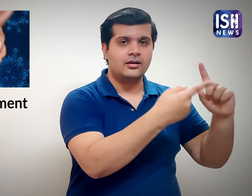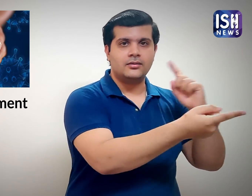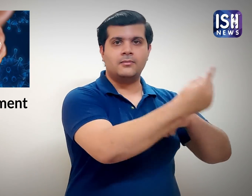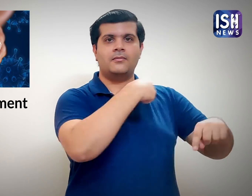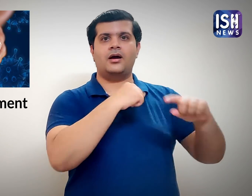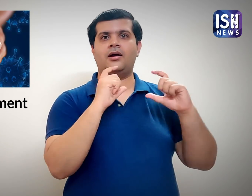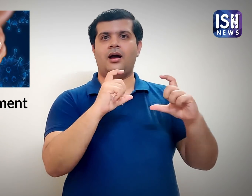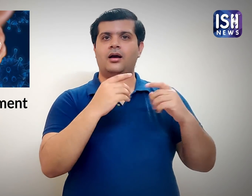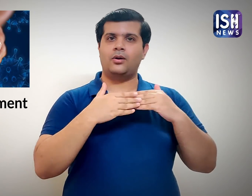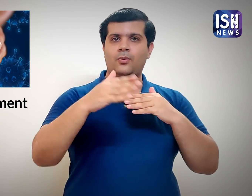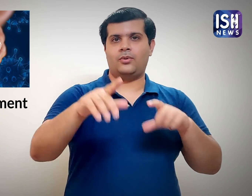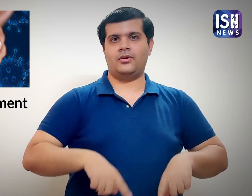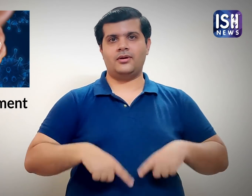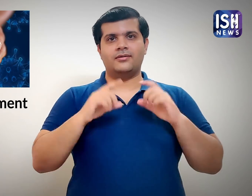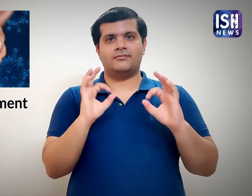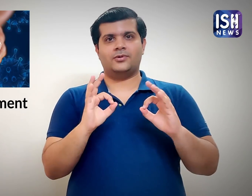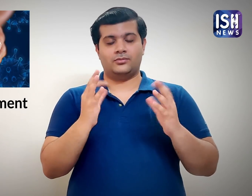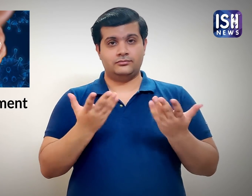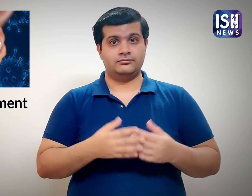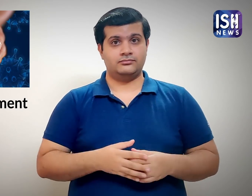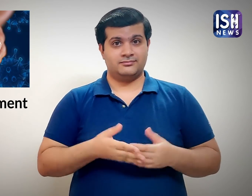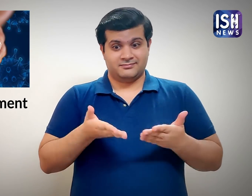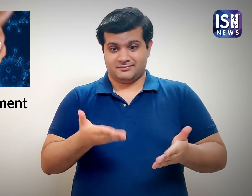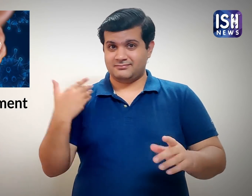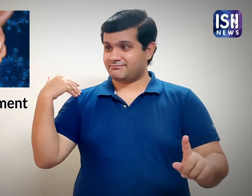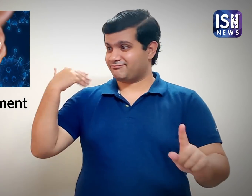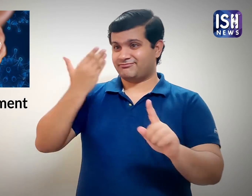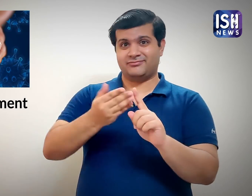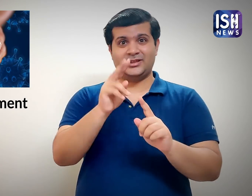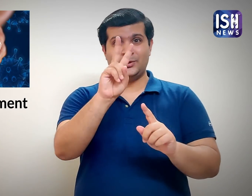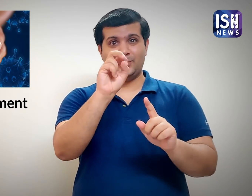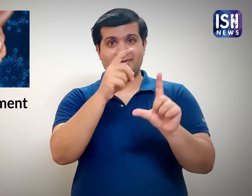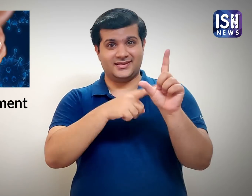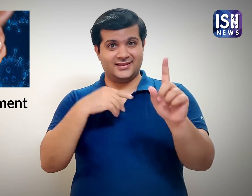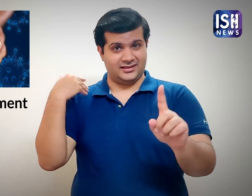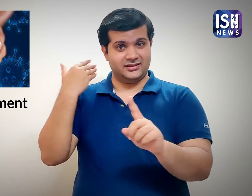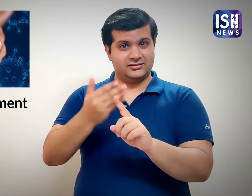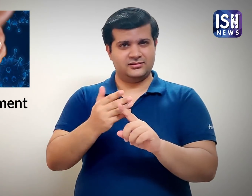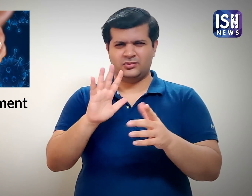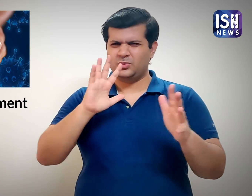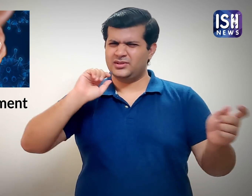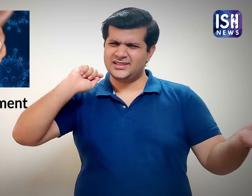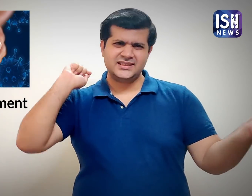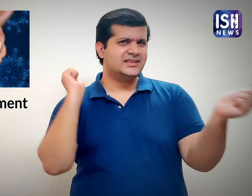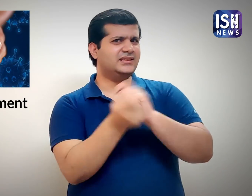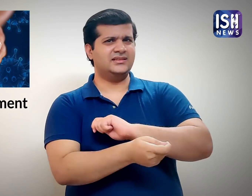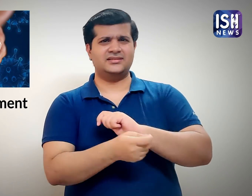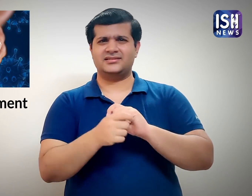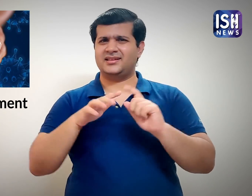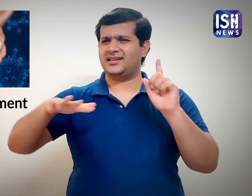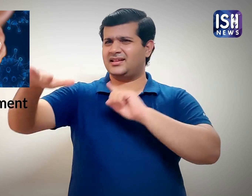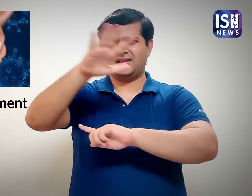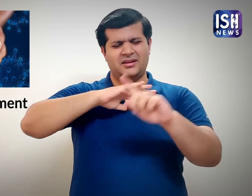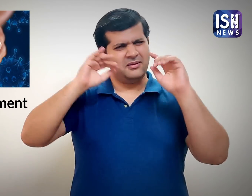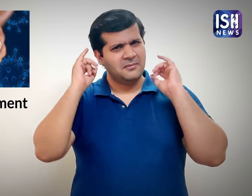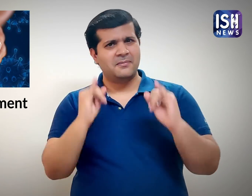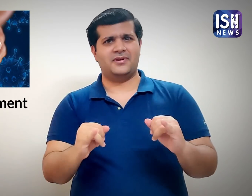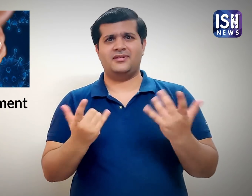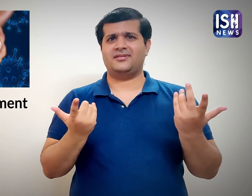Only then nature will care for us and help us live longer. In the last 20 years, the environment has changed for the worse.